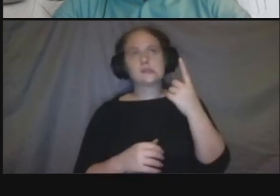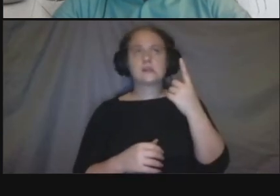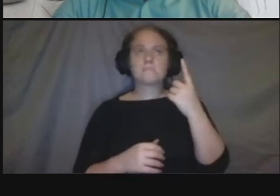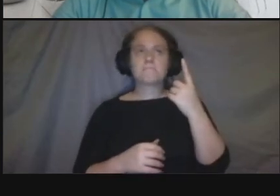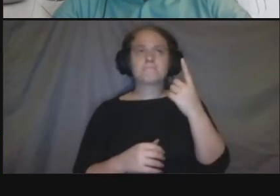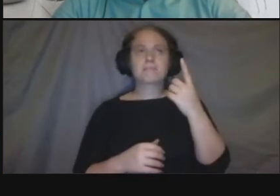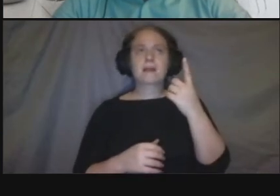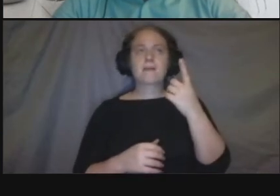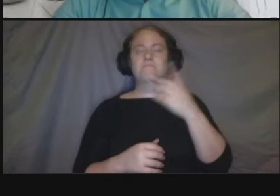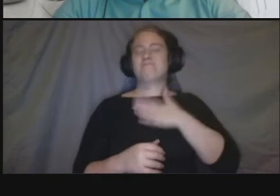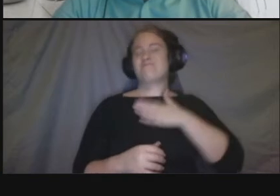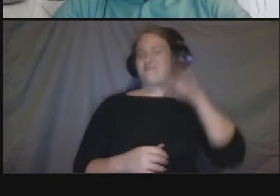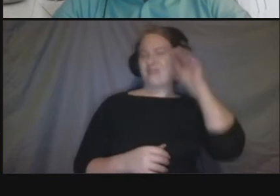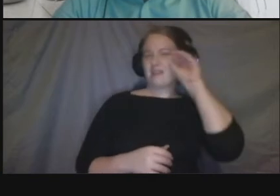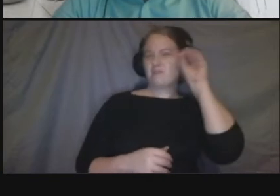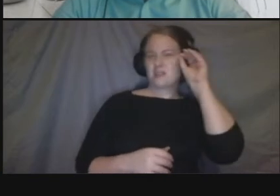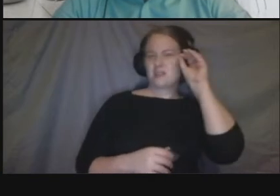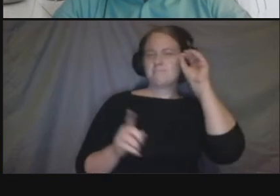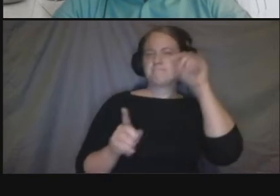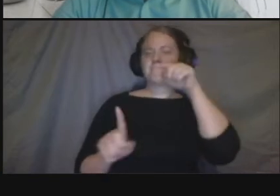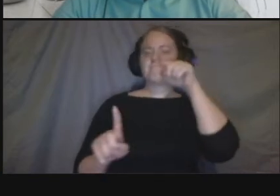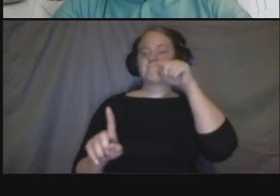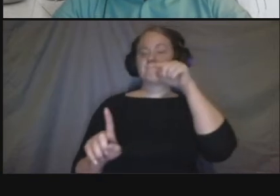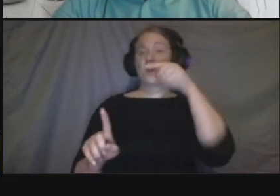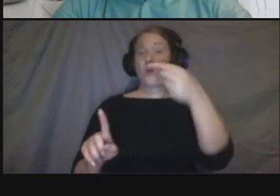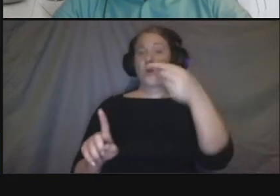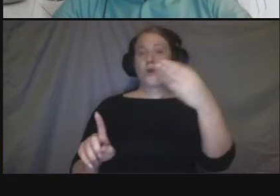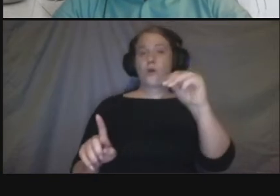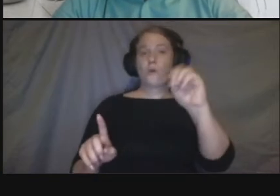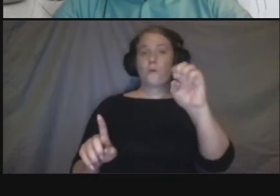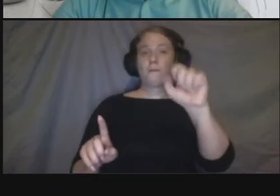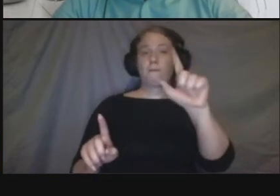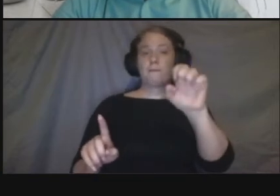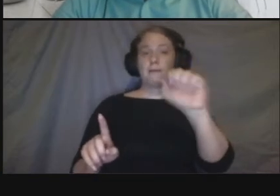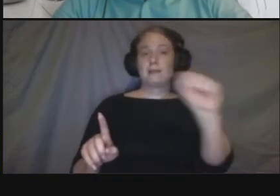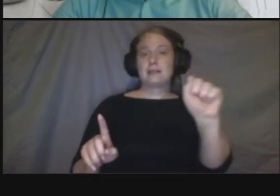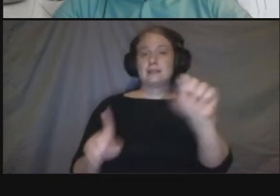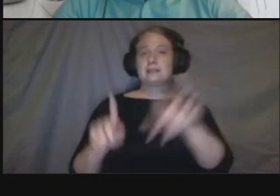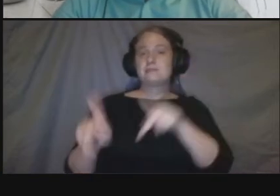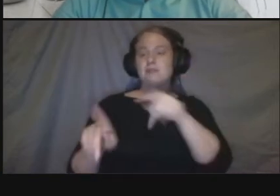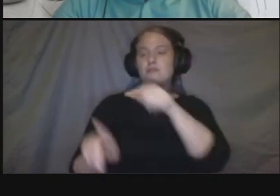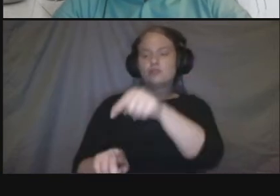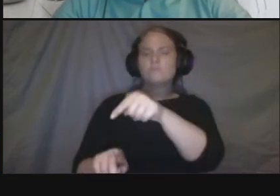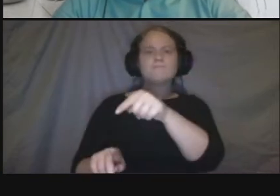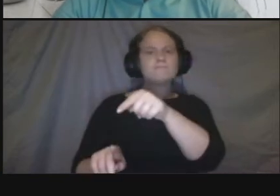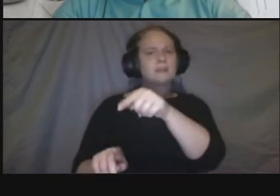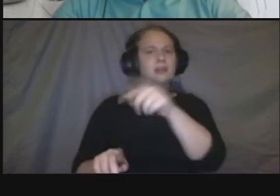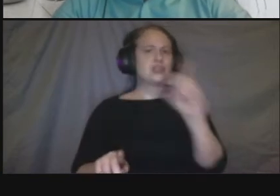so we want to make sure that um we're we're considering their needs we're considering the